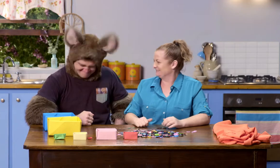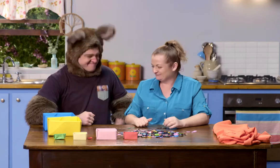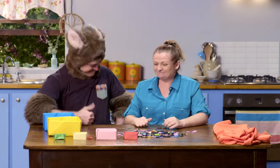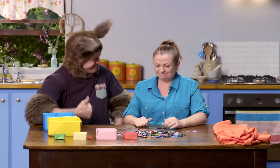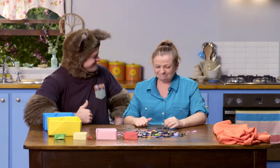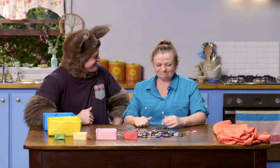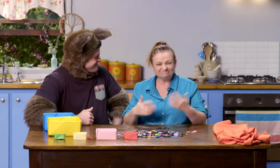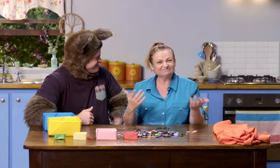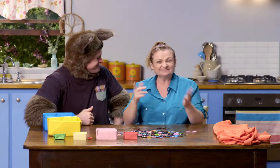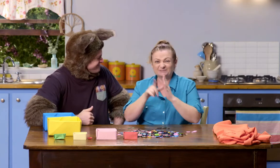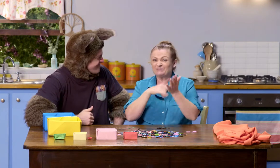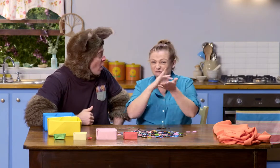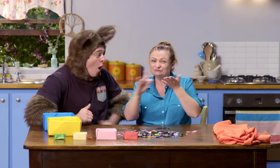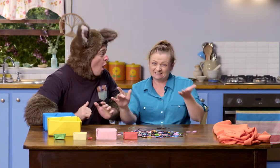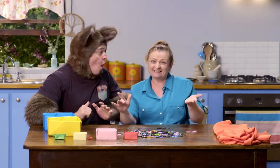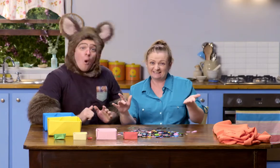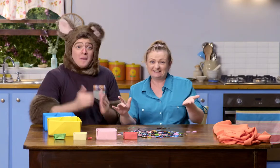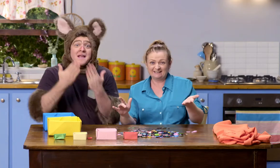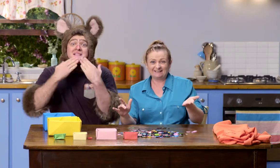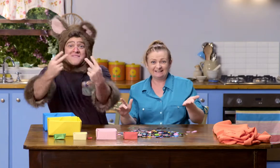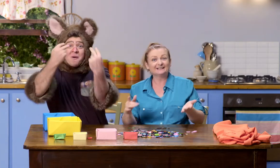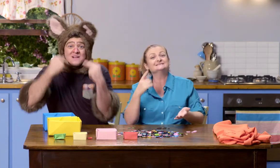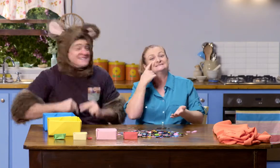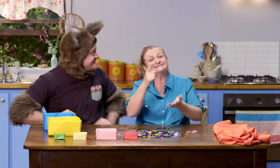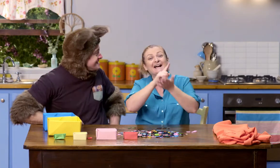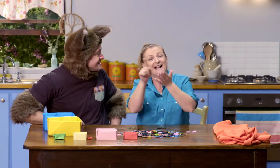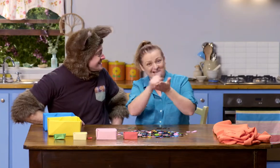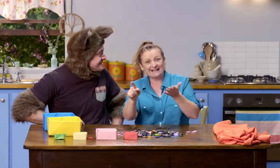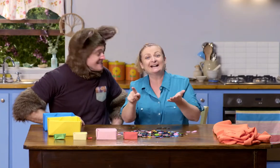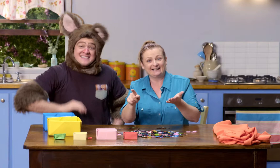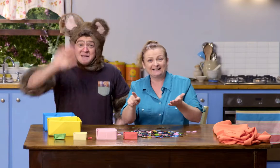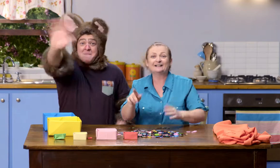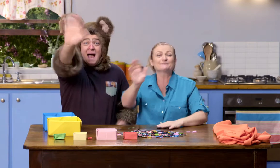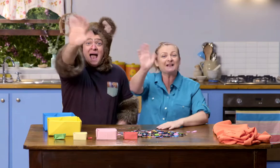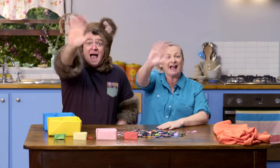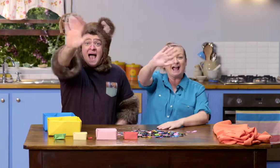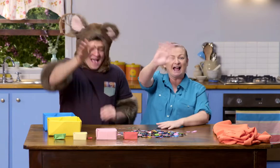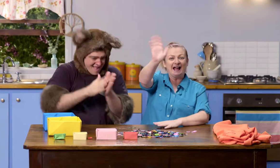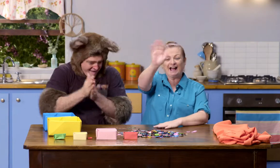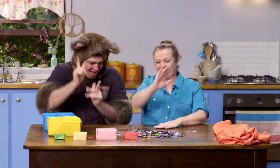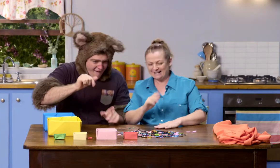Yeah. Well, our time is up. Thanks for watching. See you next time. Bye! Bye!